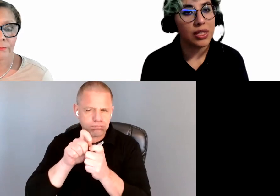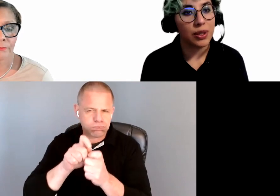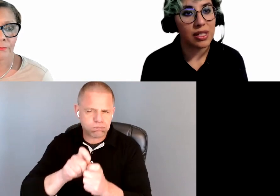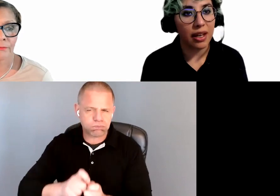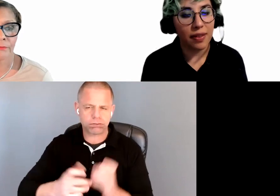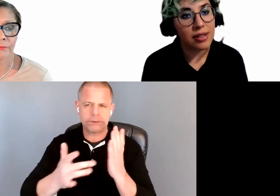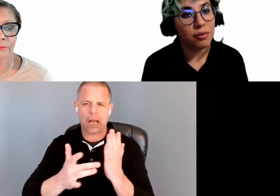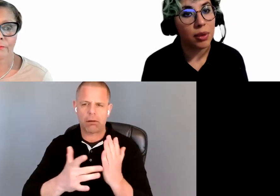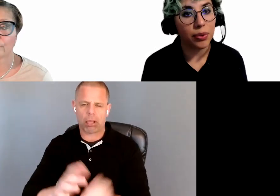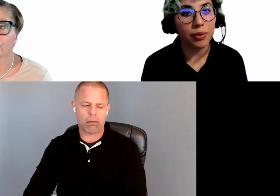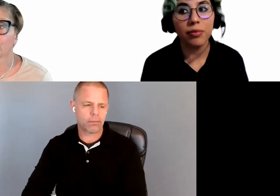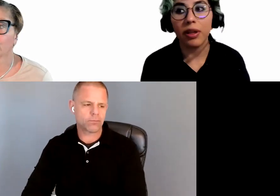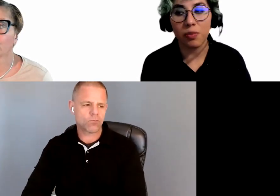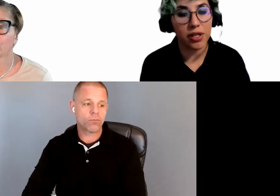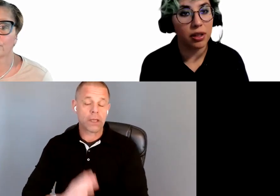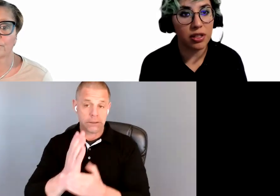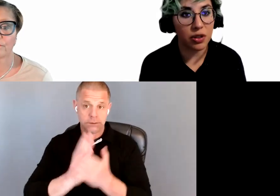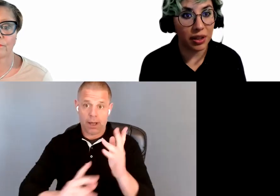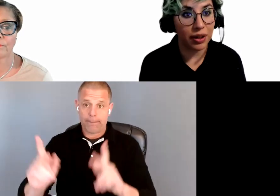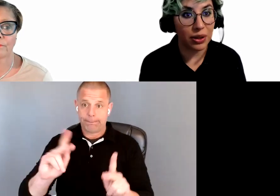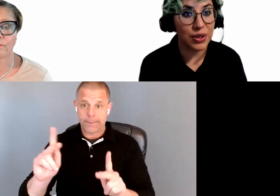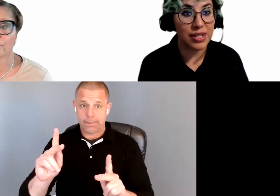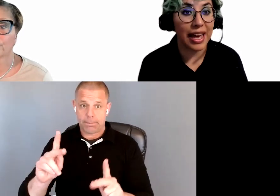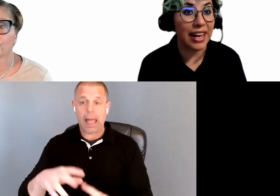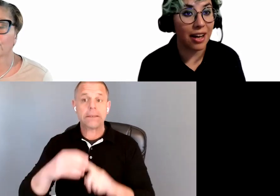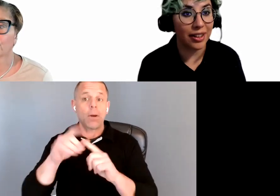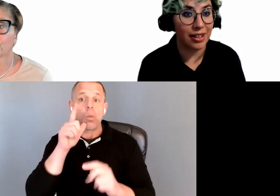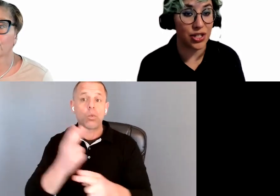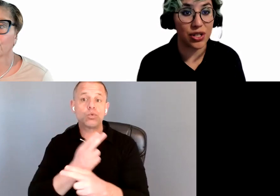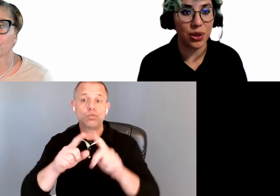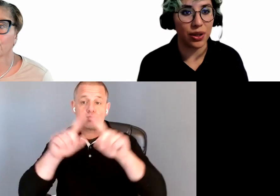to understand that some people, and especially screen reader users, can navigate just through the headings.